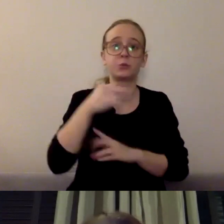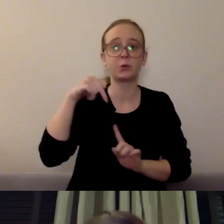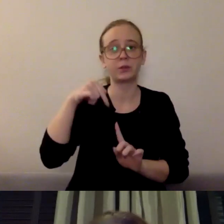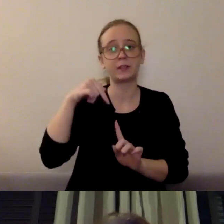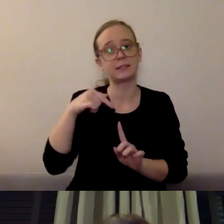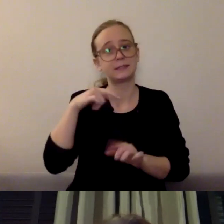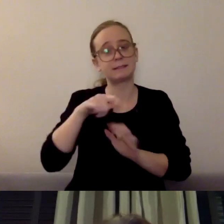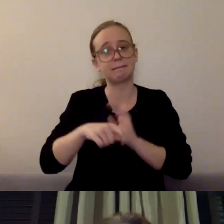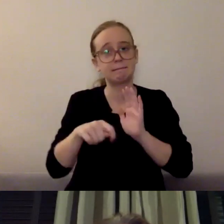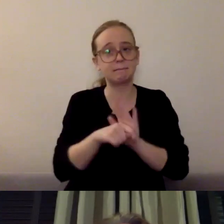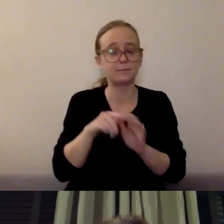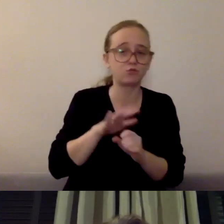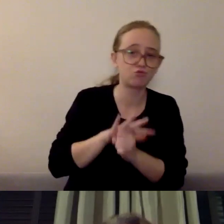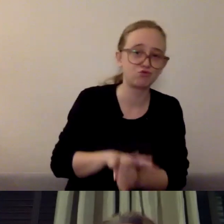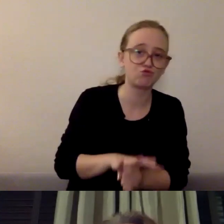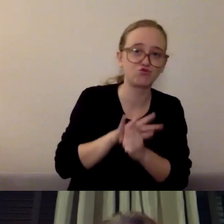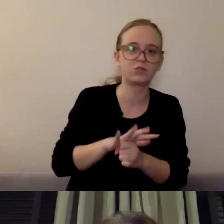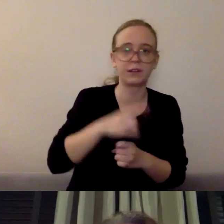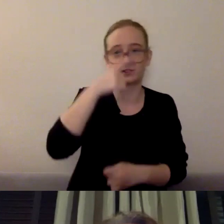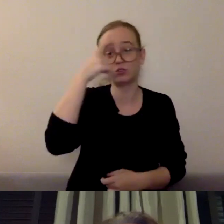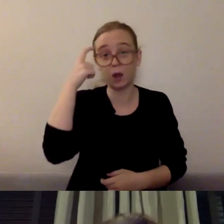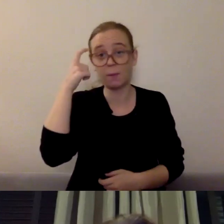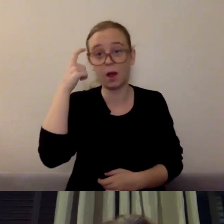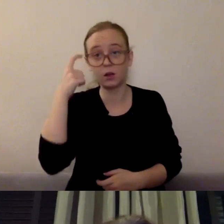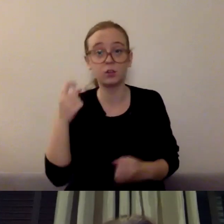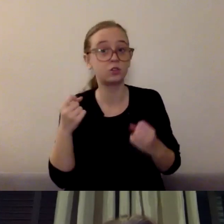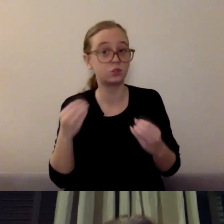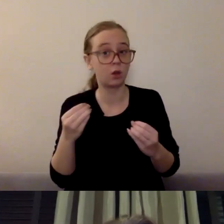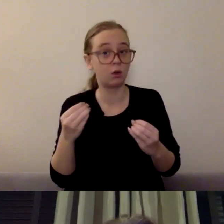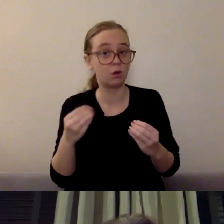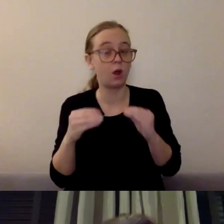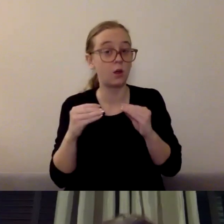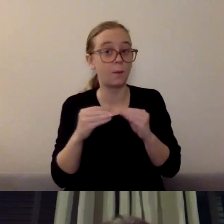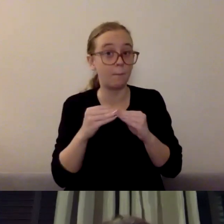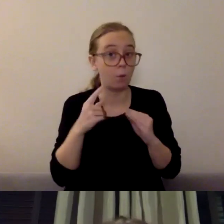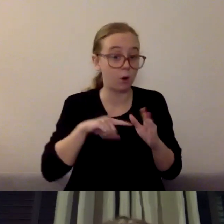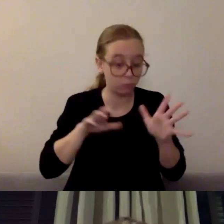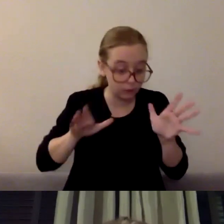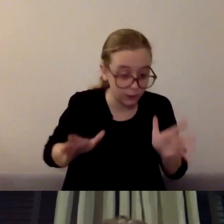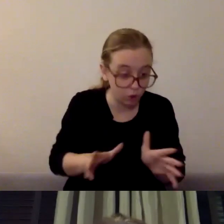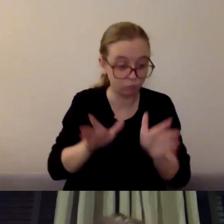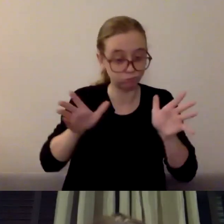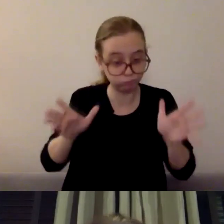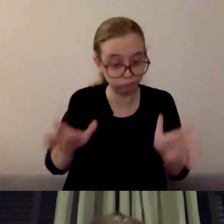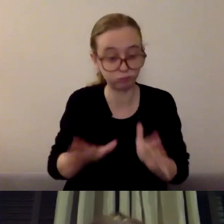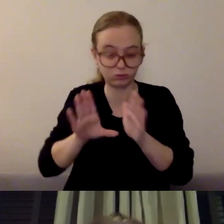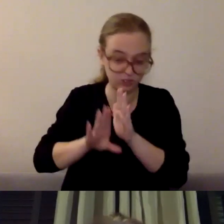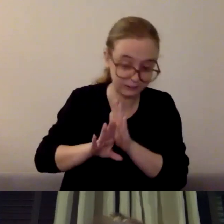and their households develop resilient factors, the more likely we're gonna come through this together